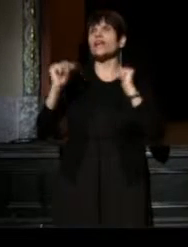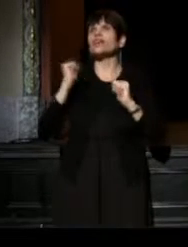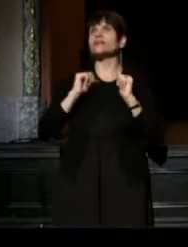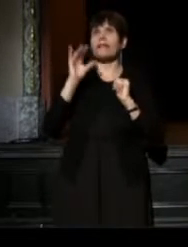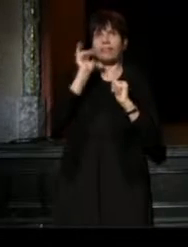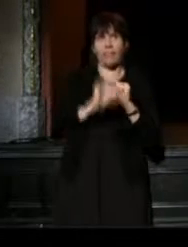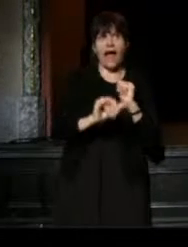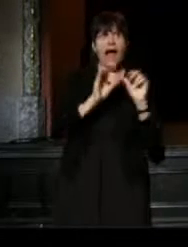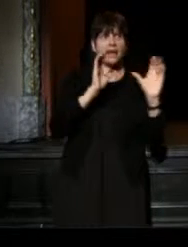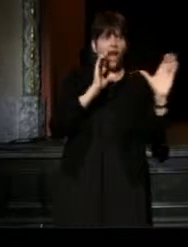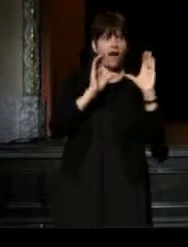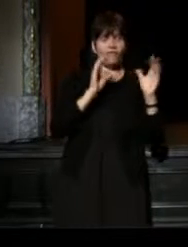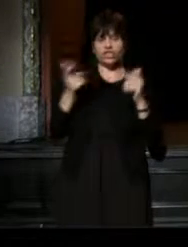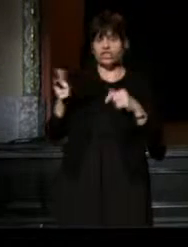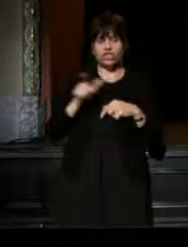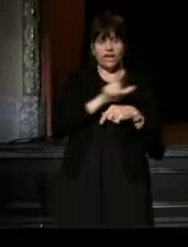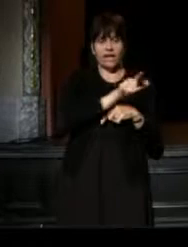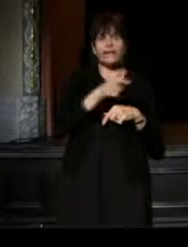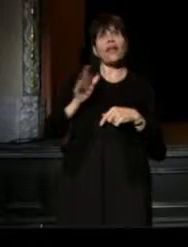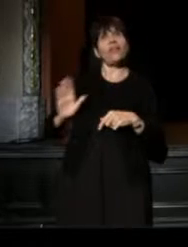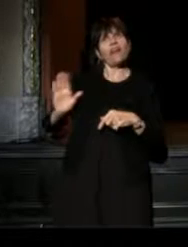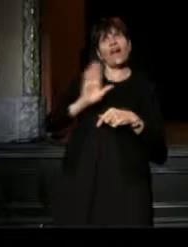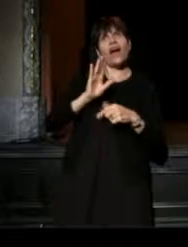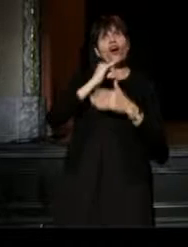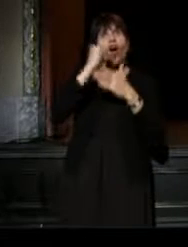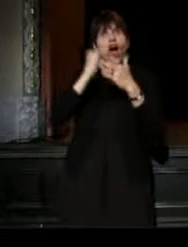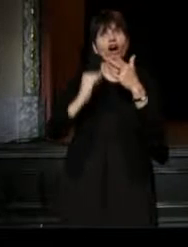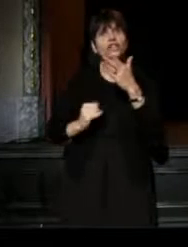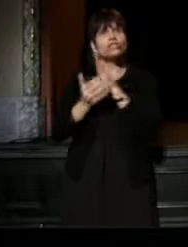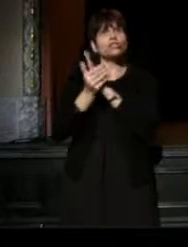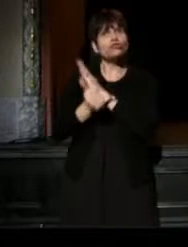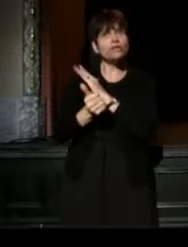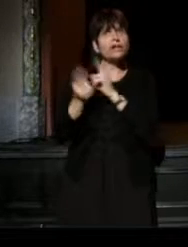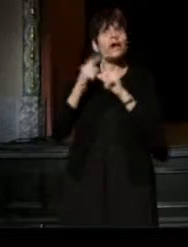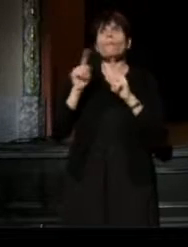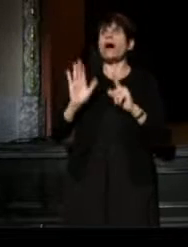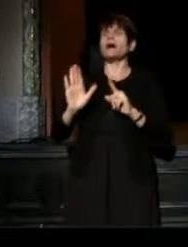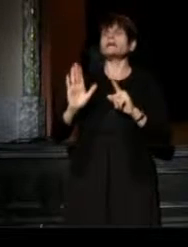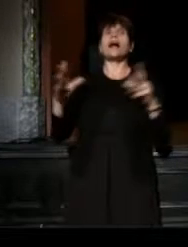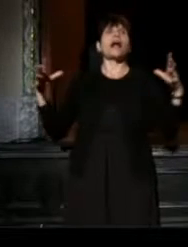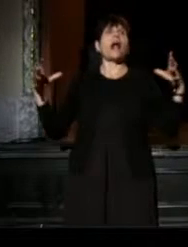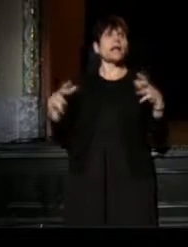we will not only be inspired by their artistry but discover opportunities for collective action